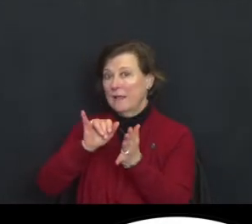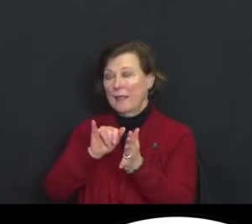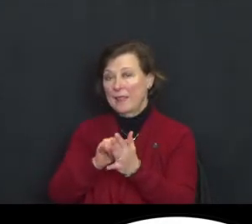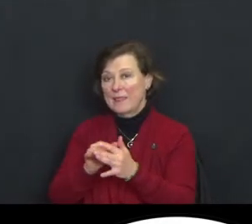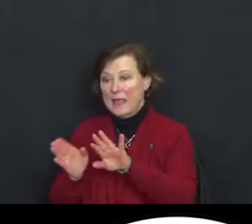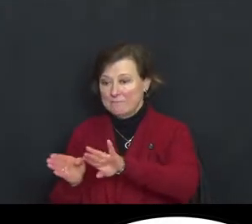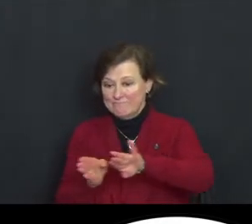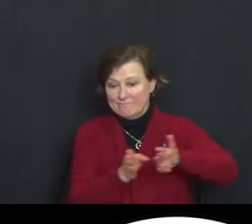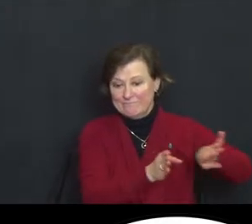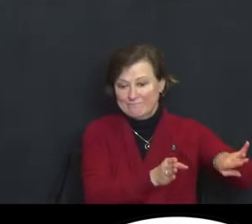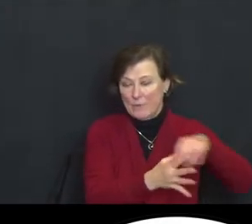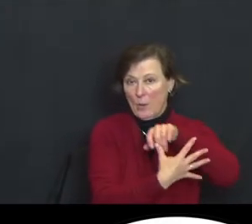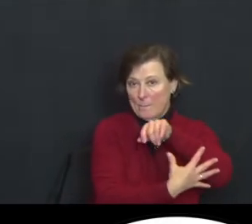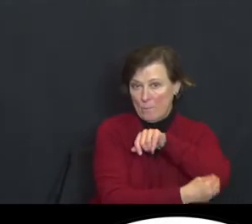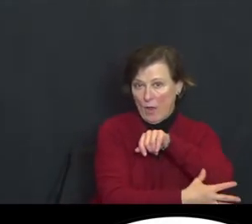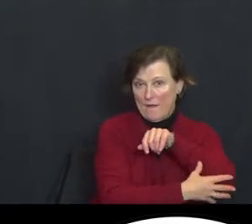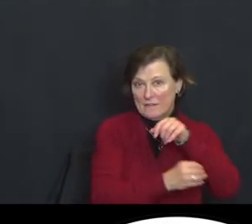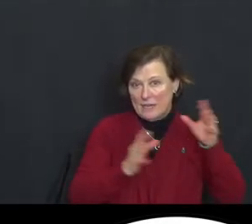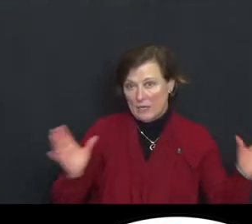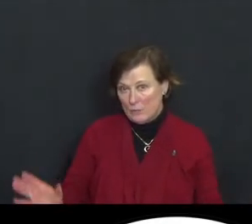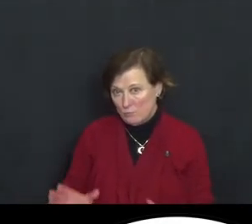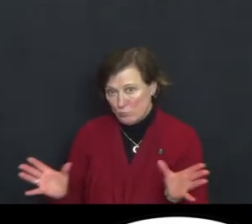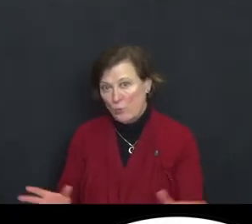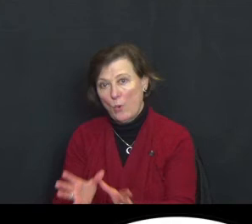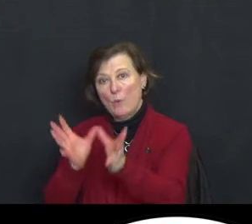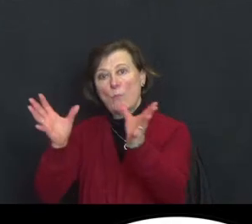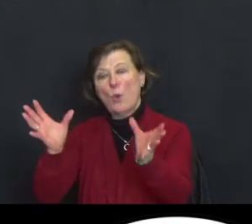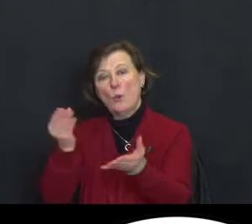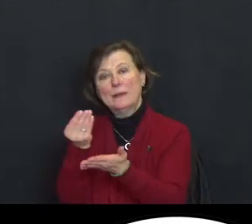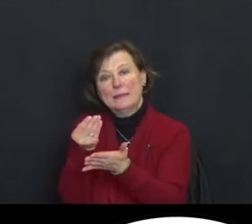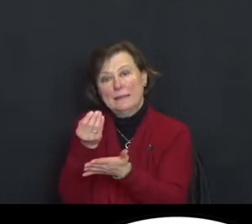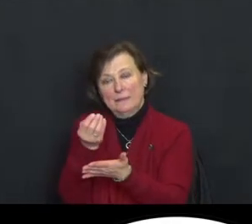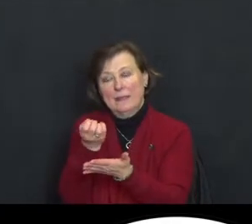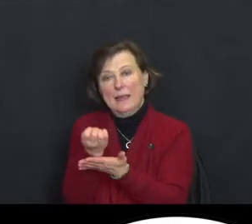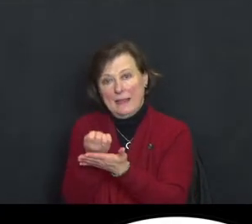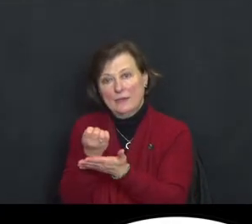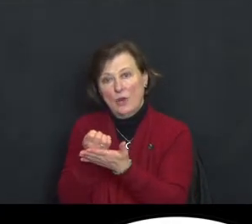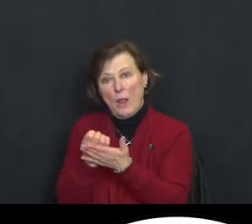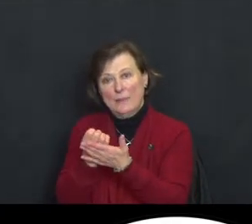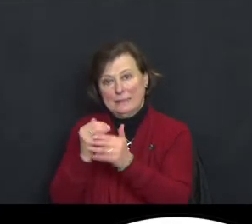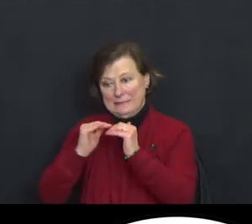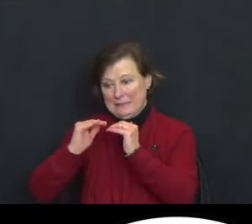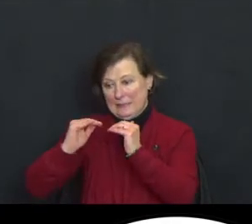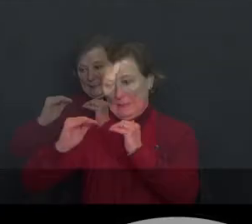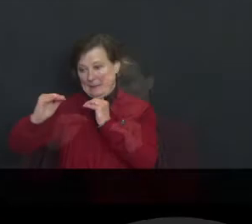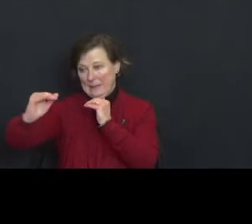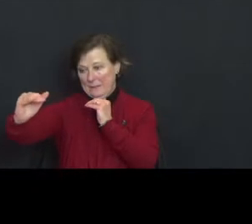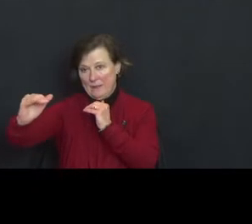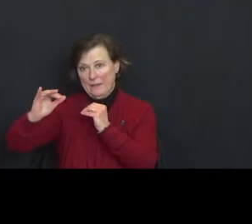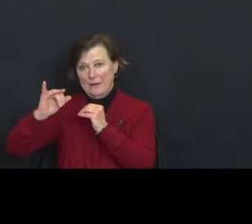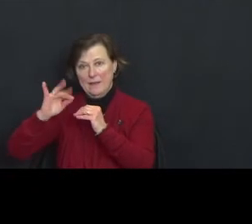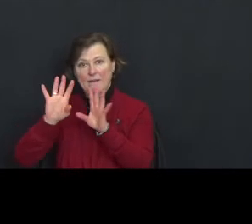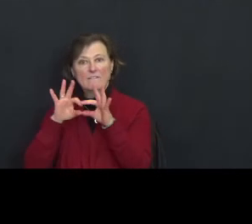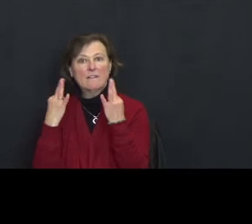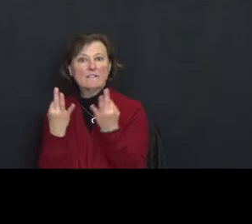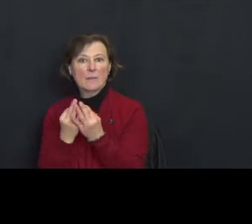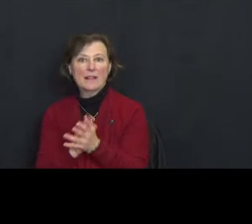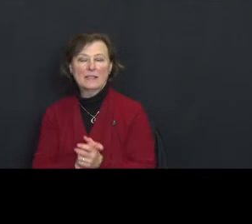promote the economic stability of low-income families.